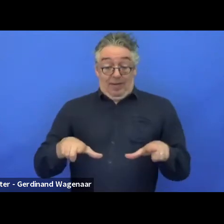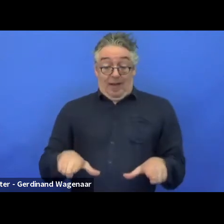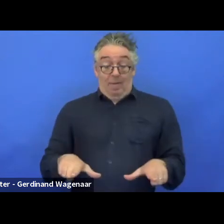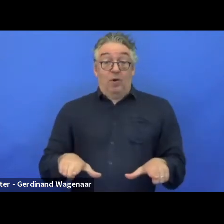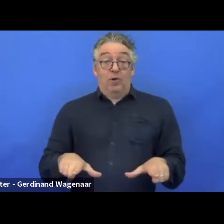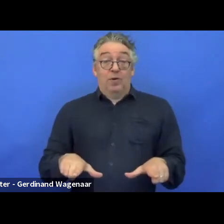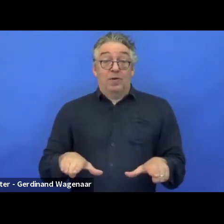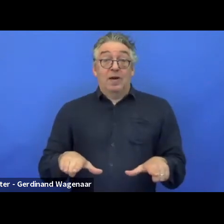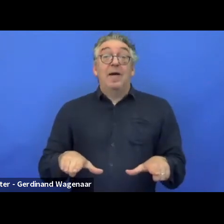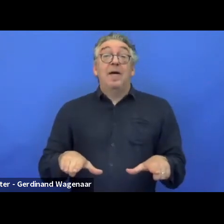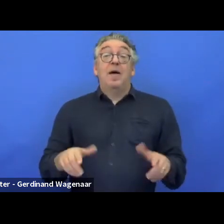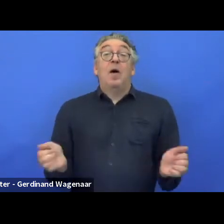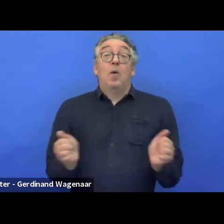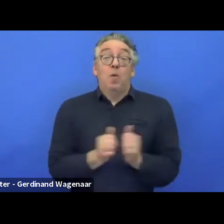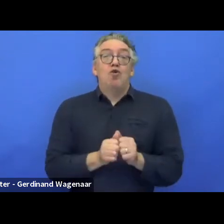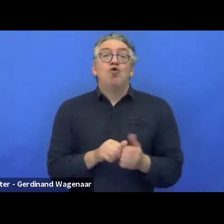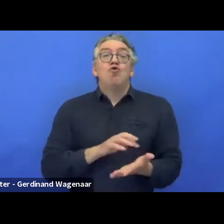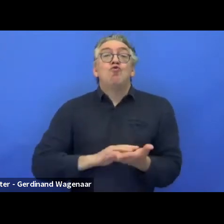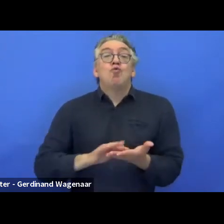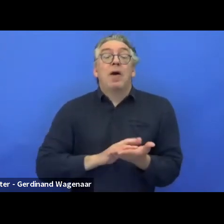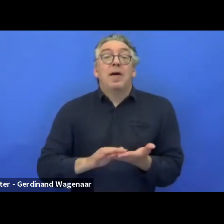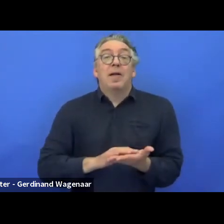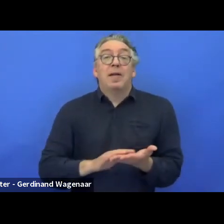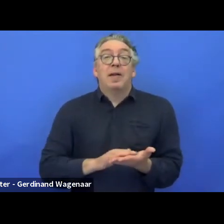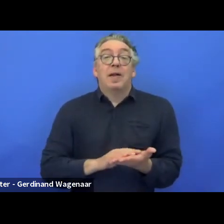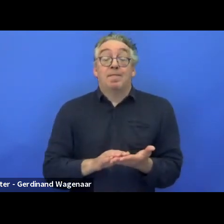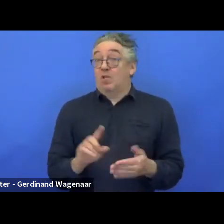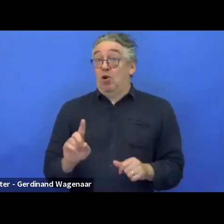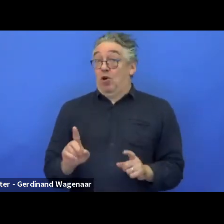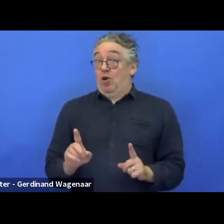One thing is what the engineers thought we needed in the braille tablet,